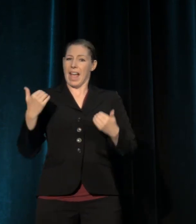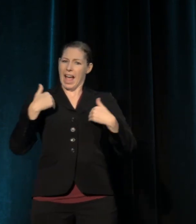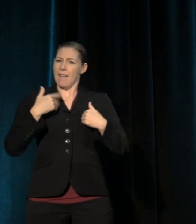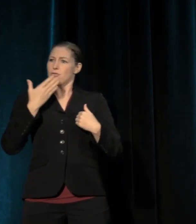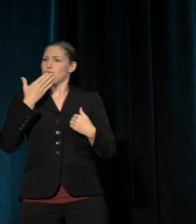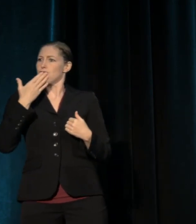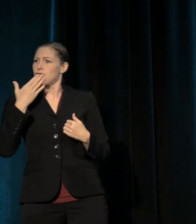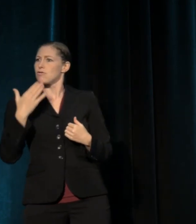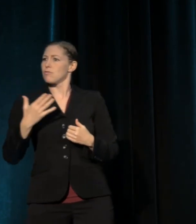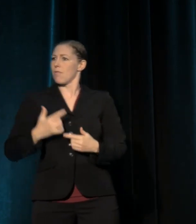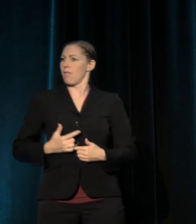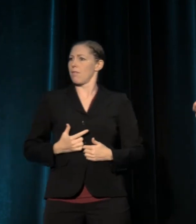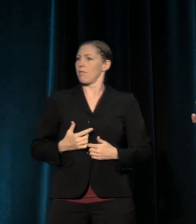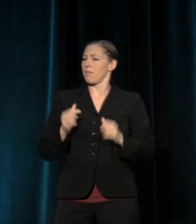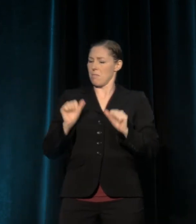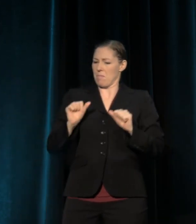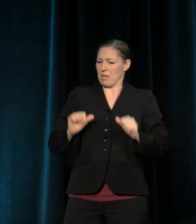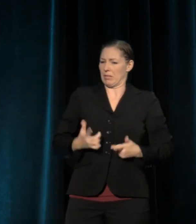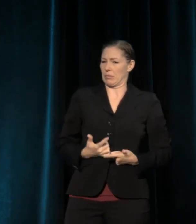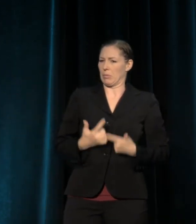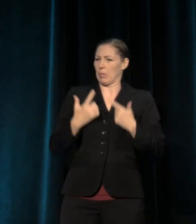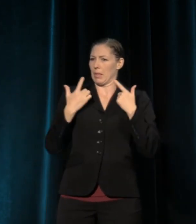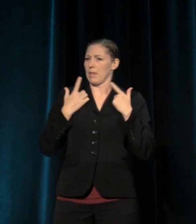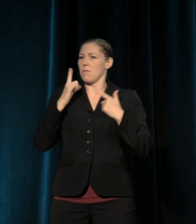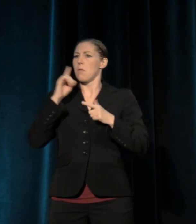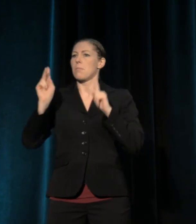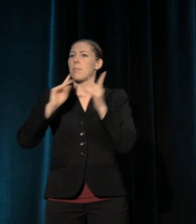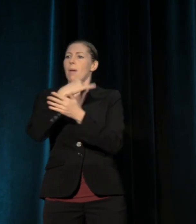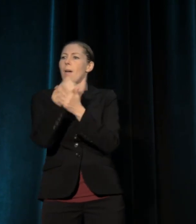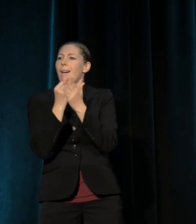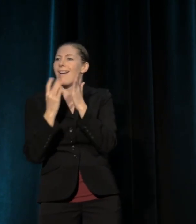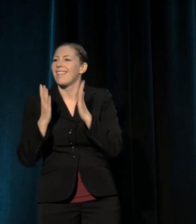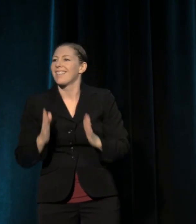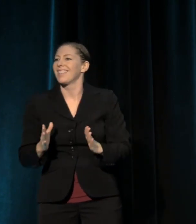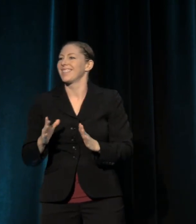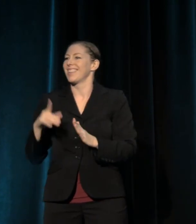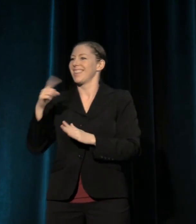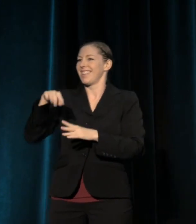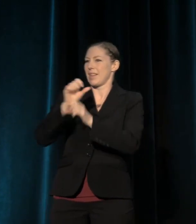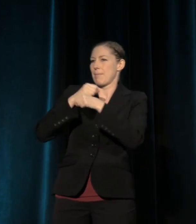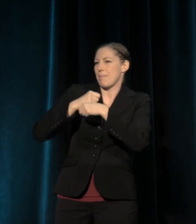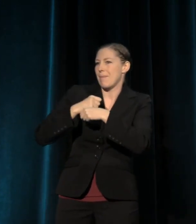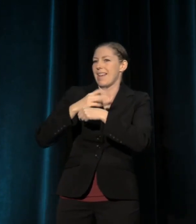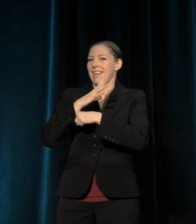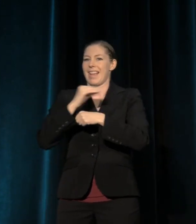for artists and the people who create and make the art that we all love.